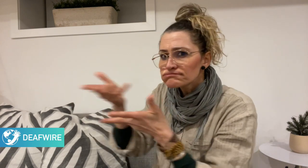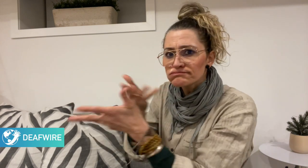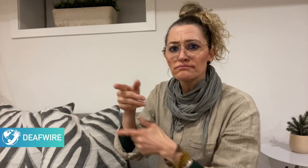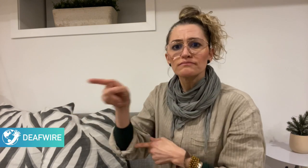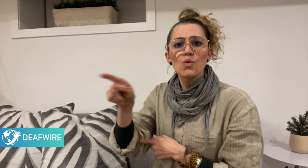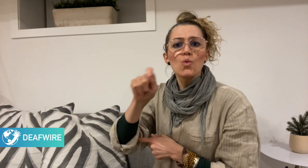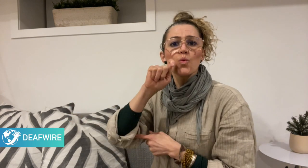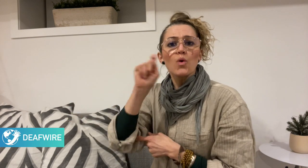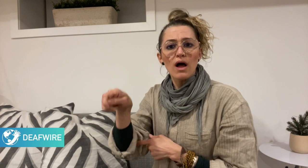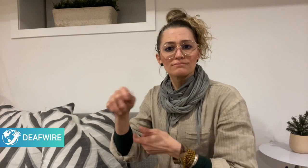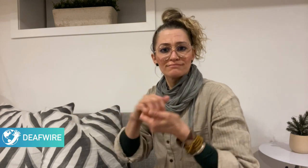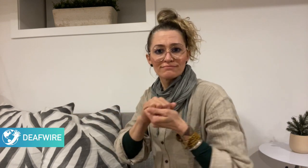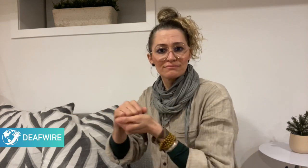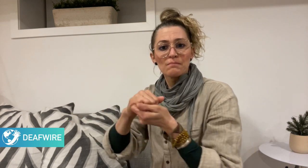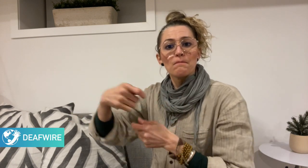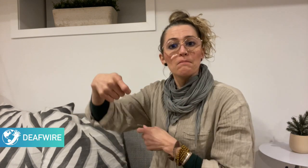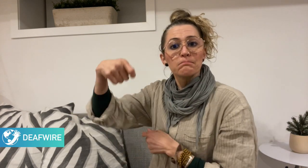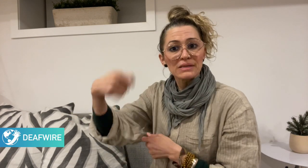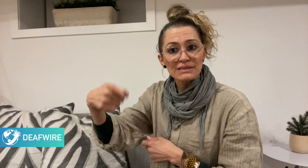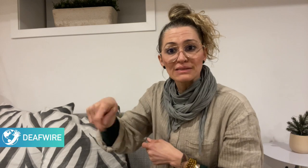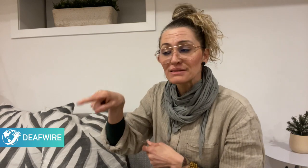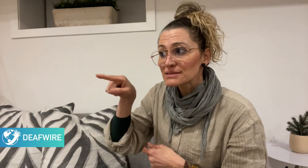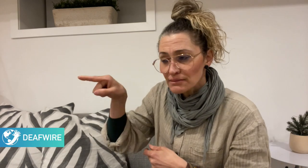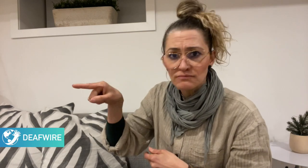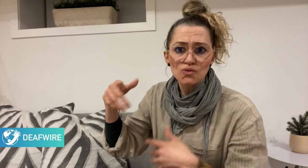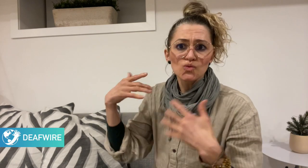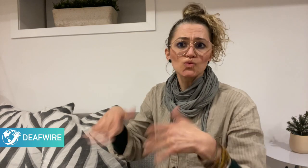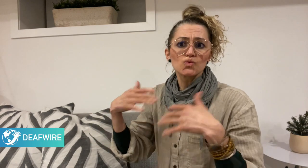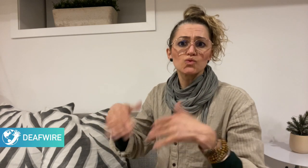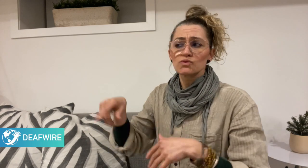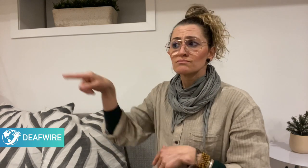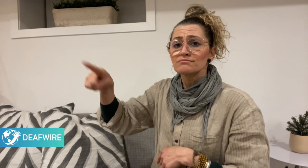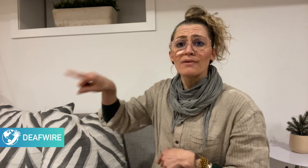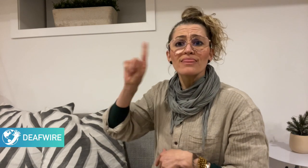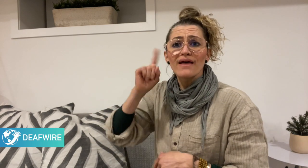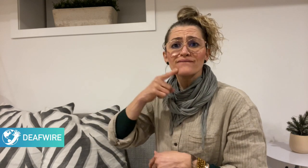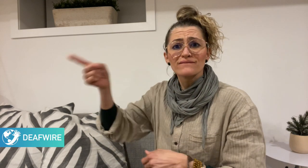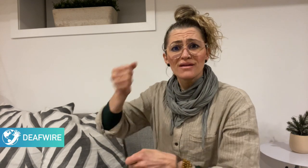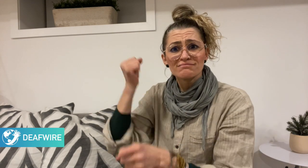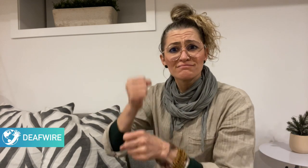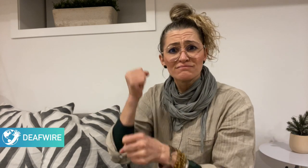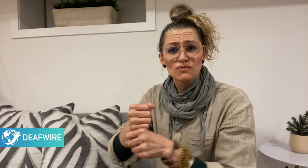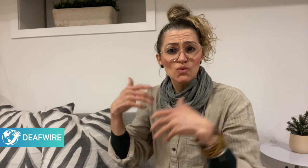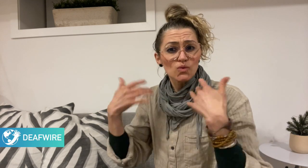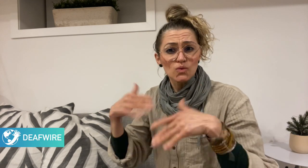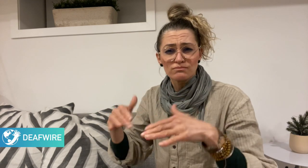forms of support they may need.” Murray says they have spoken